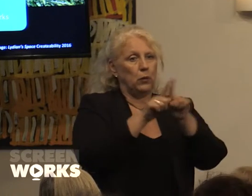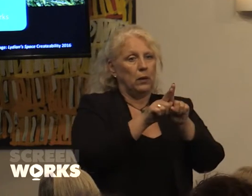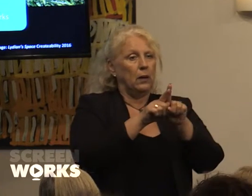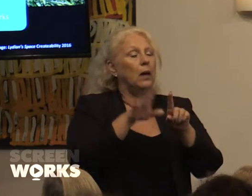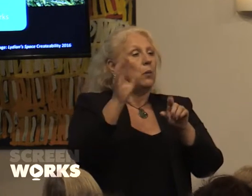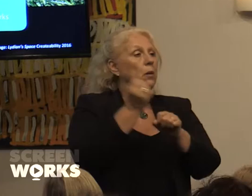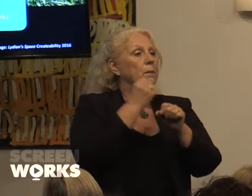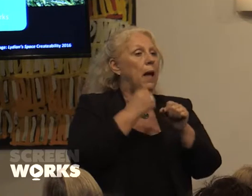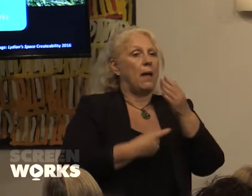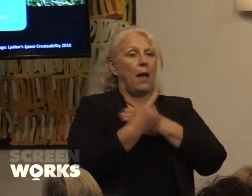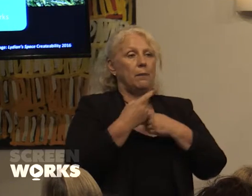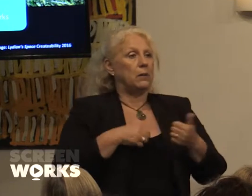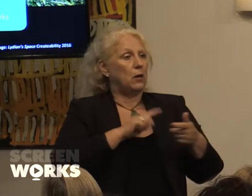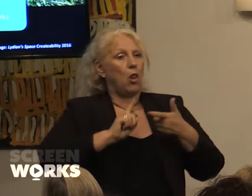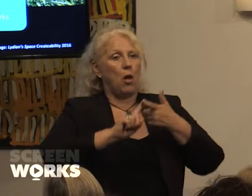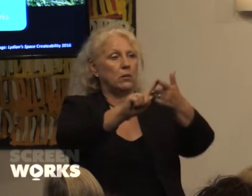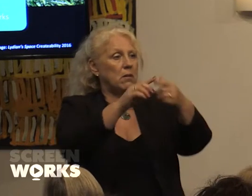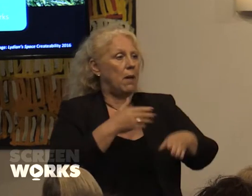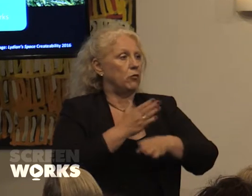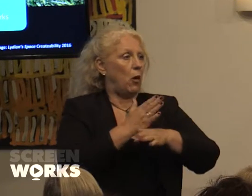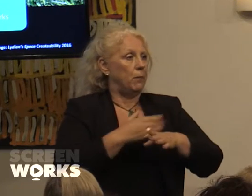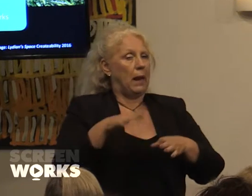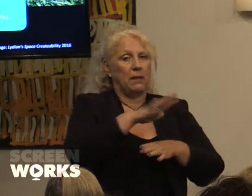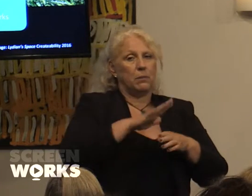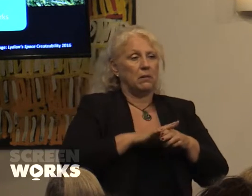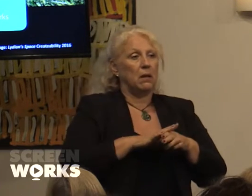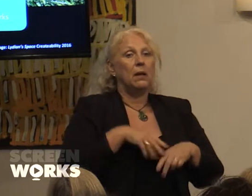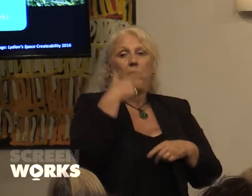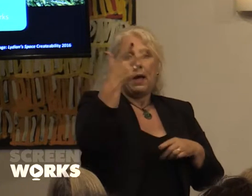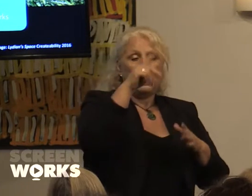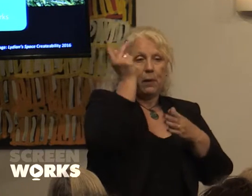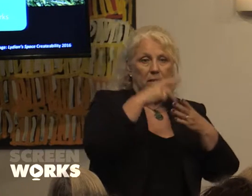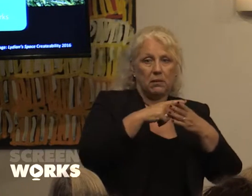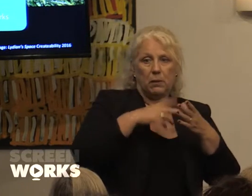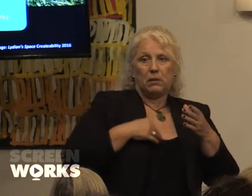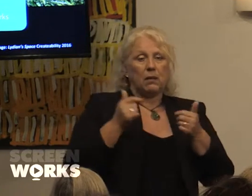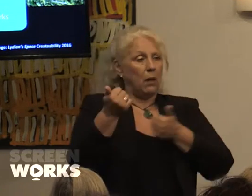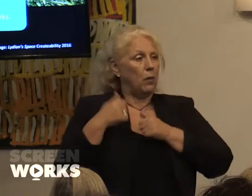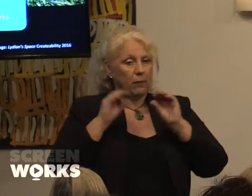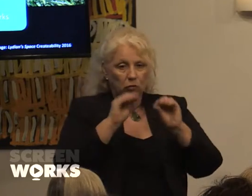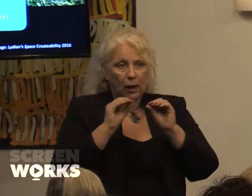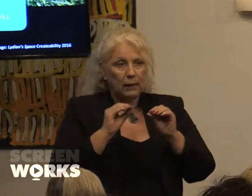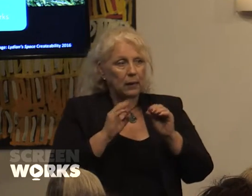placements. But the first project is for up to eight participants who wkk undertake bespoke training at AFTRS with support